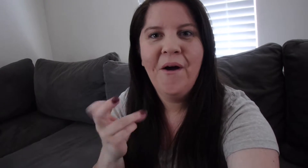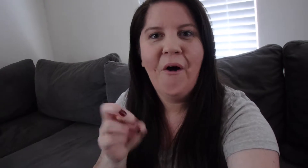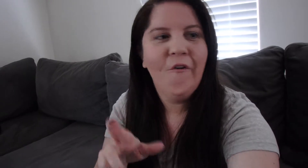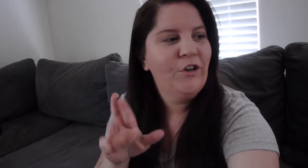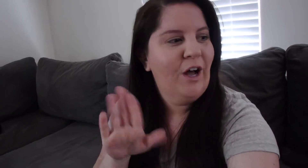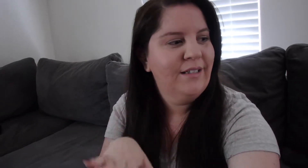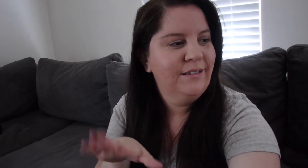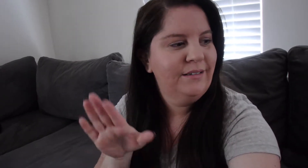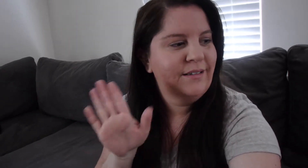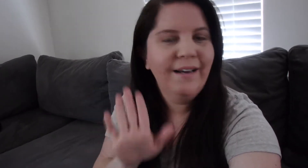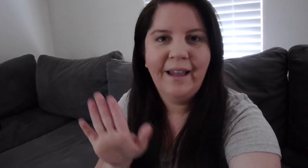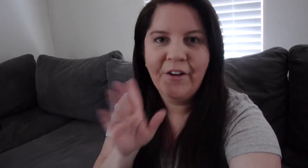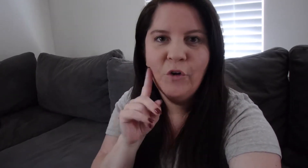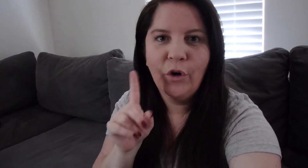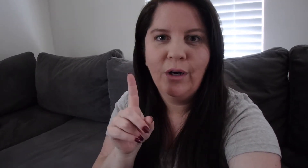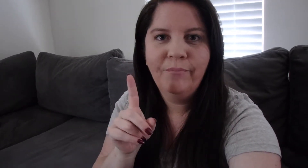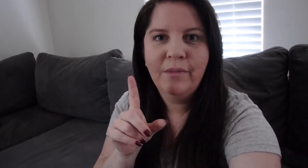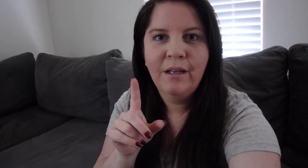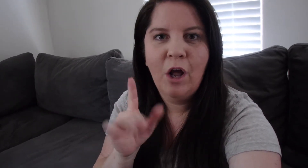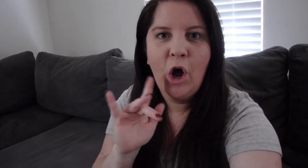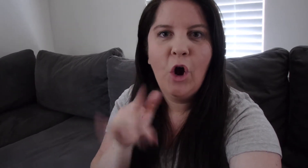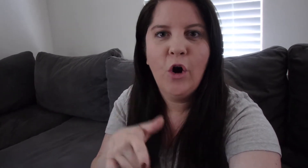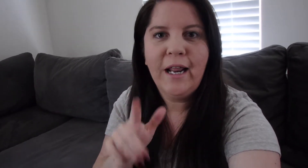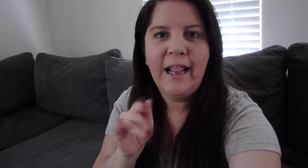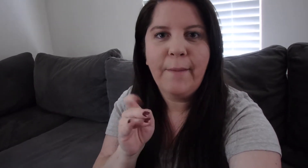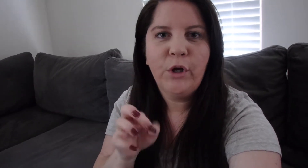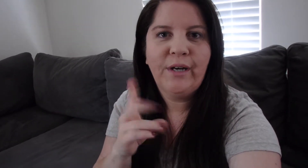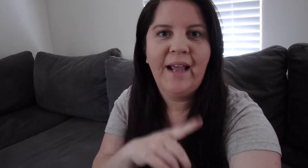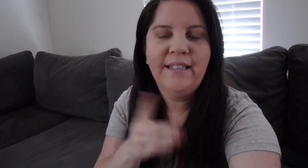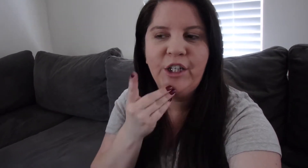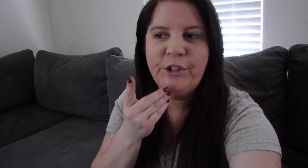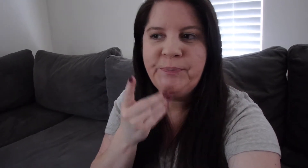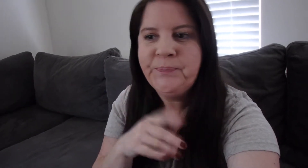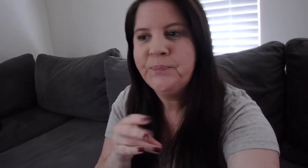to come over on Sunday for Early labor day dinner